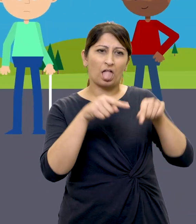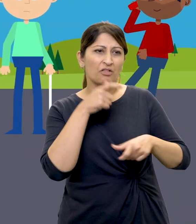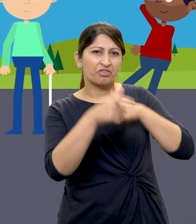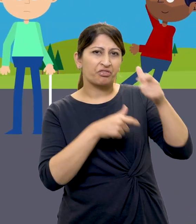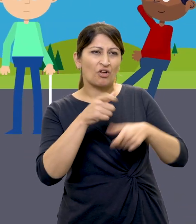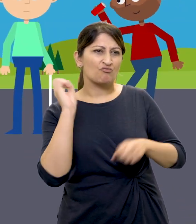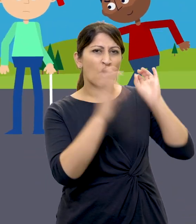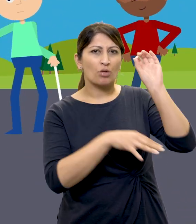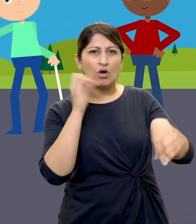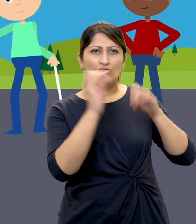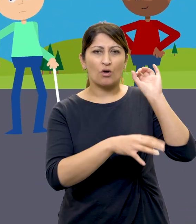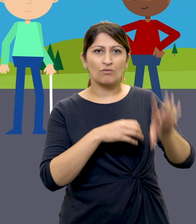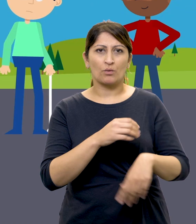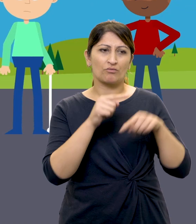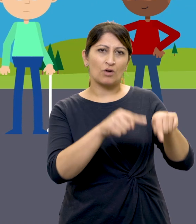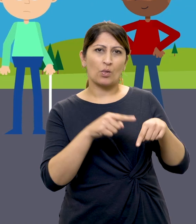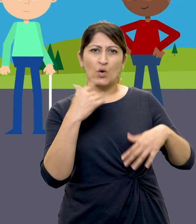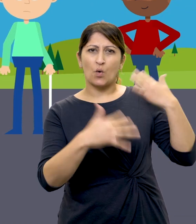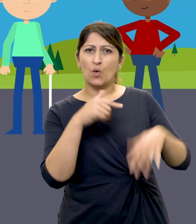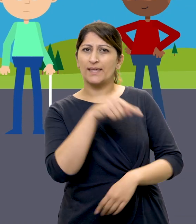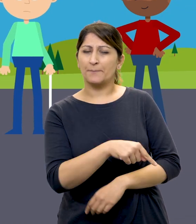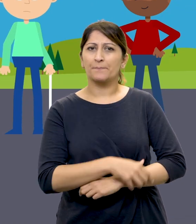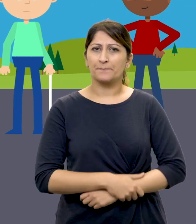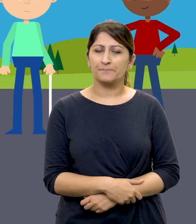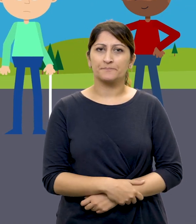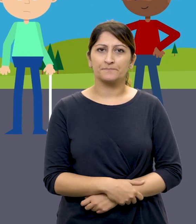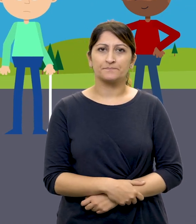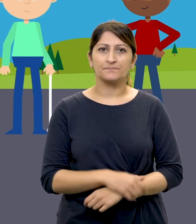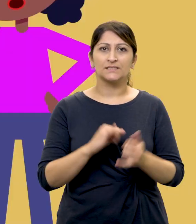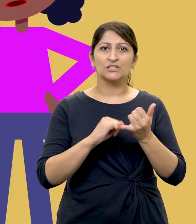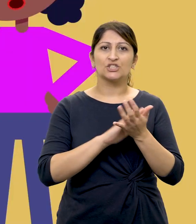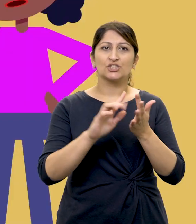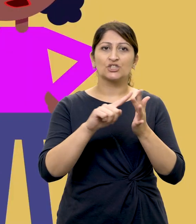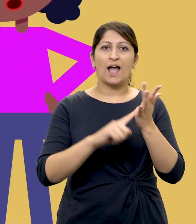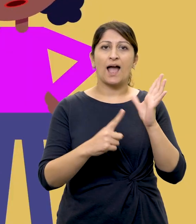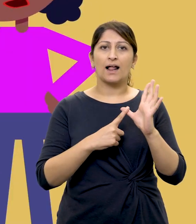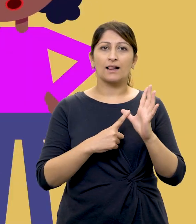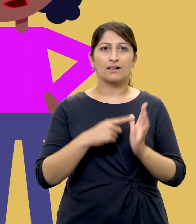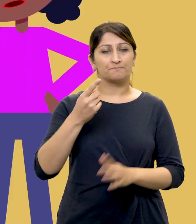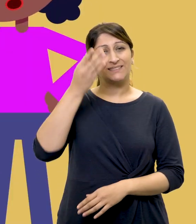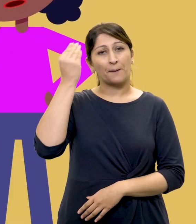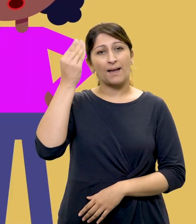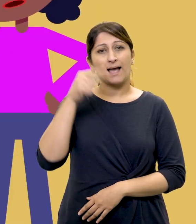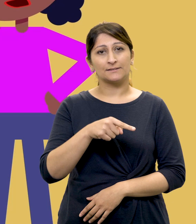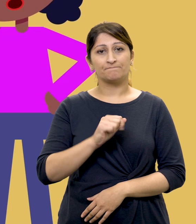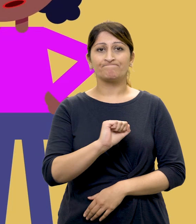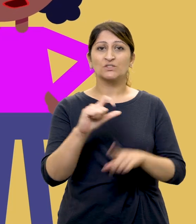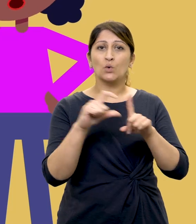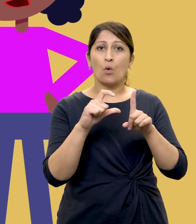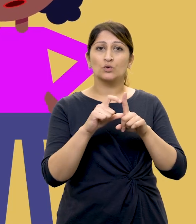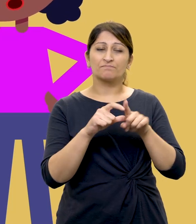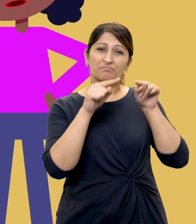names, throw things at him and threaten to hurt him. Sheila has dementia. Her daughter bullies her